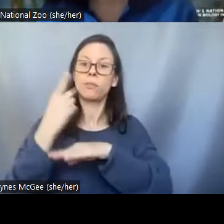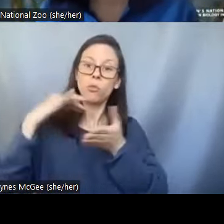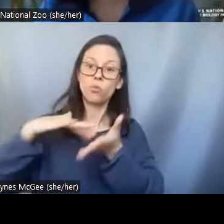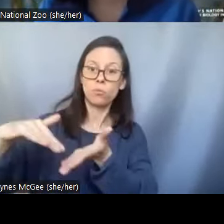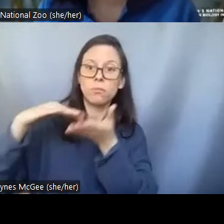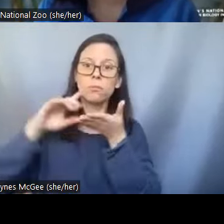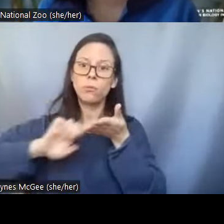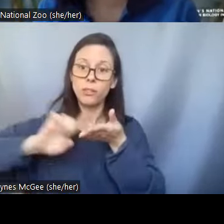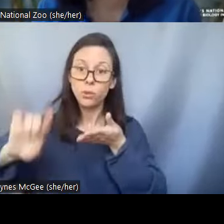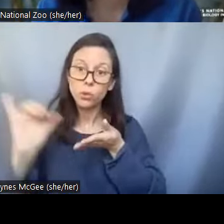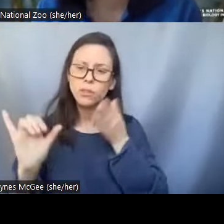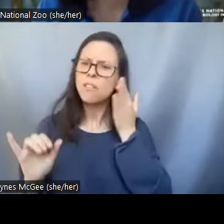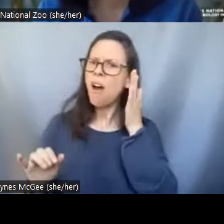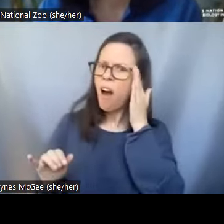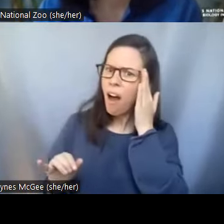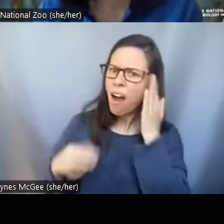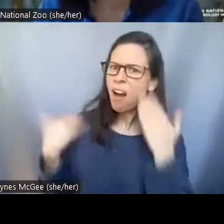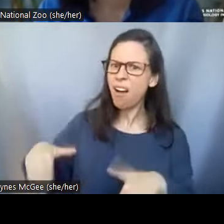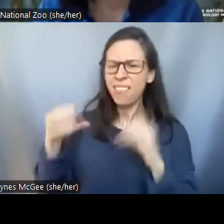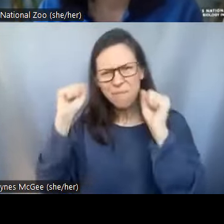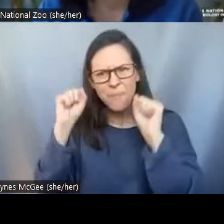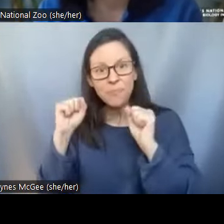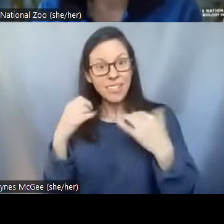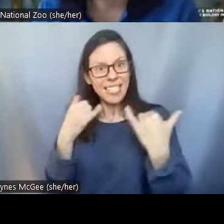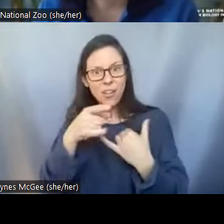Shellie: That's so cool, so in this video you're in the microscope and you're cutting up